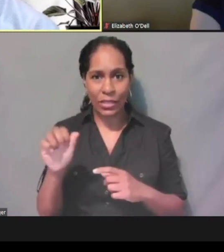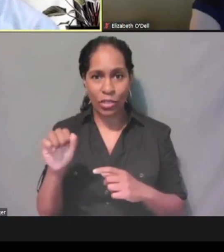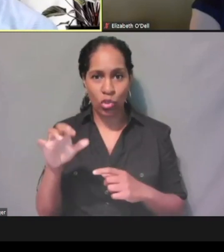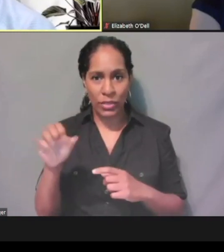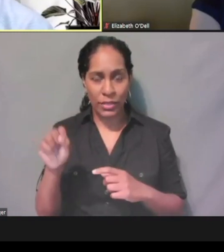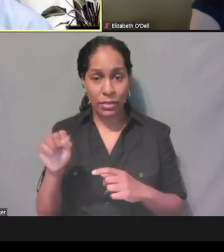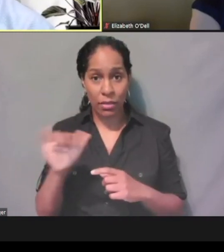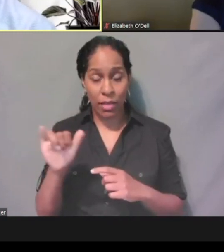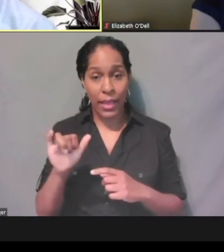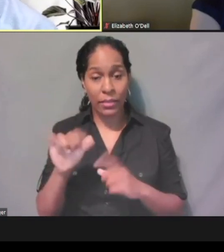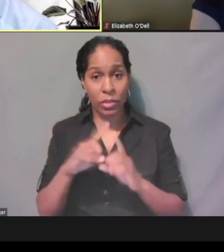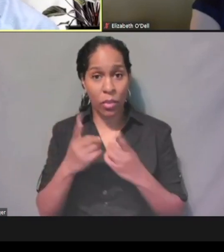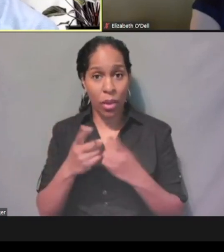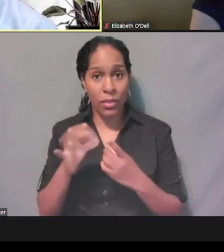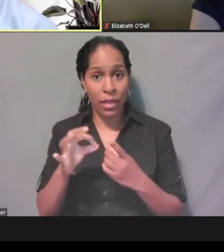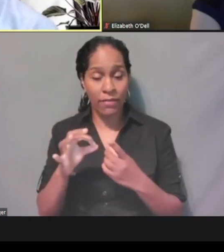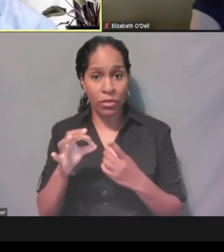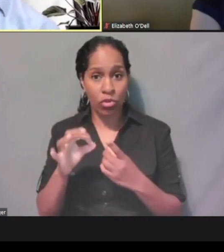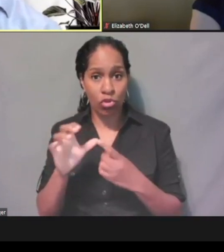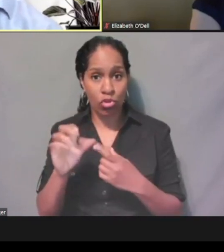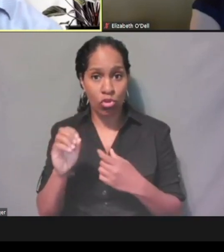that would help guide us on their eligibility or not.